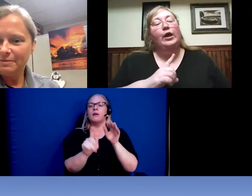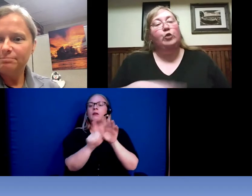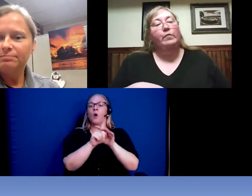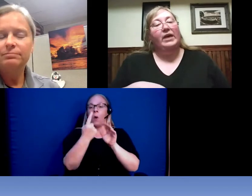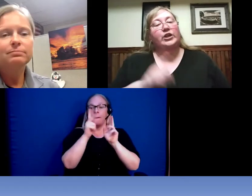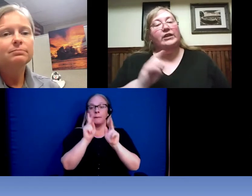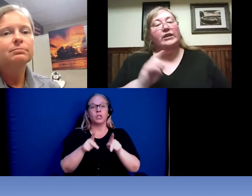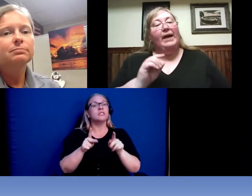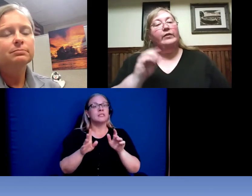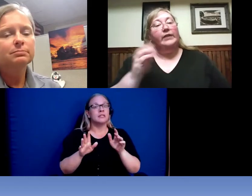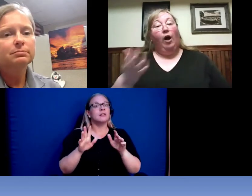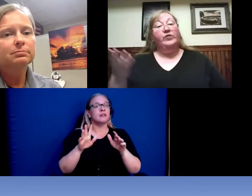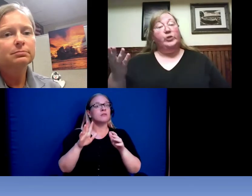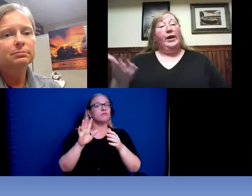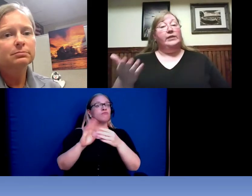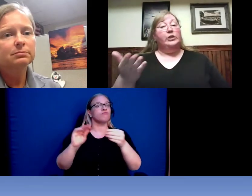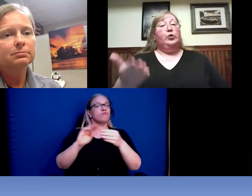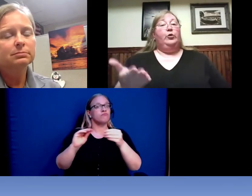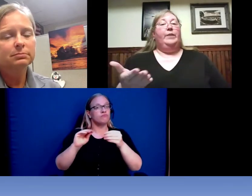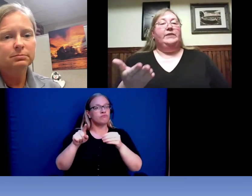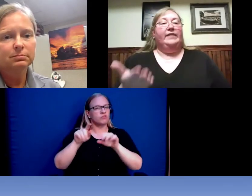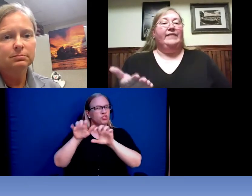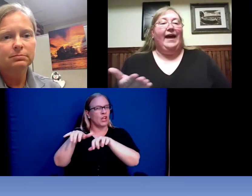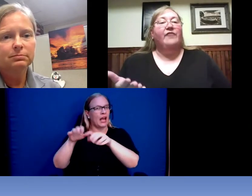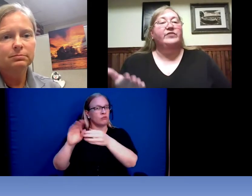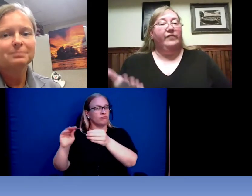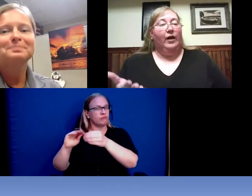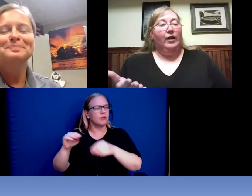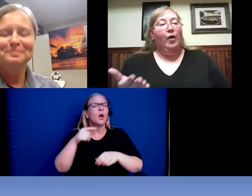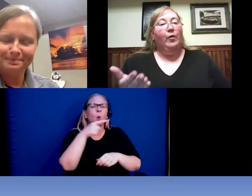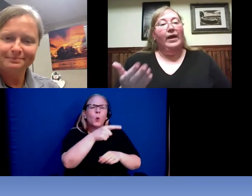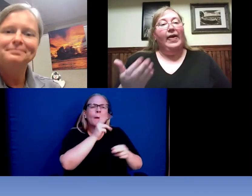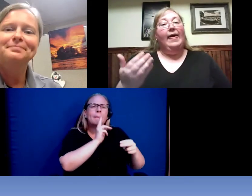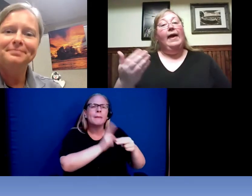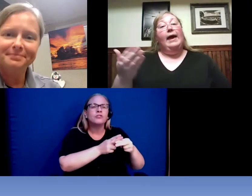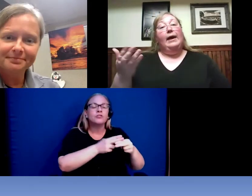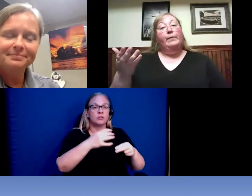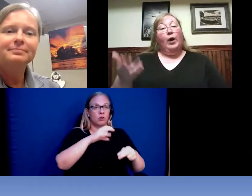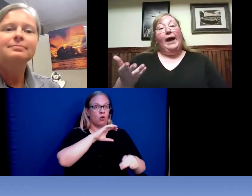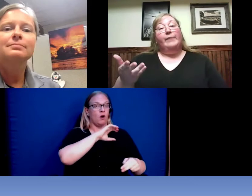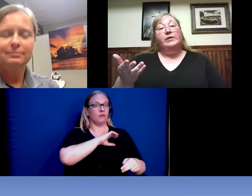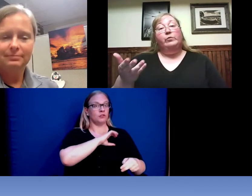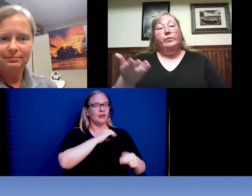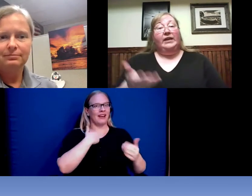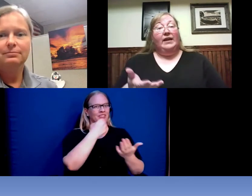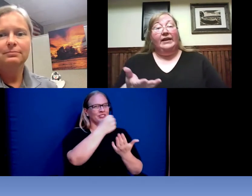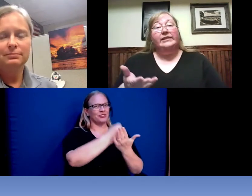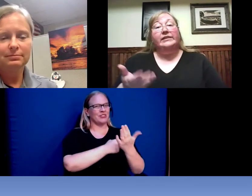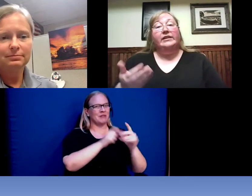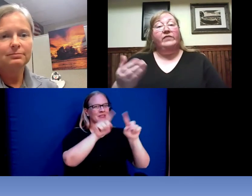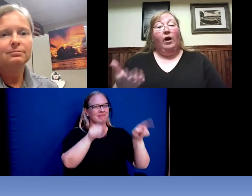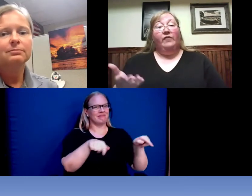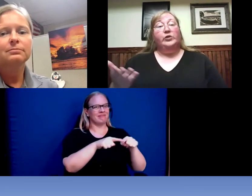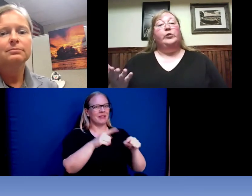you mentioned about the officer has a script that they have to follow. Maybe it would be nice if the